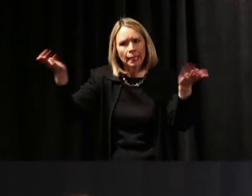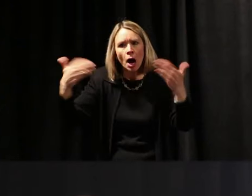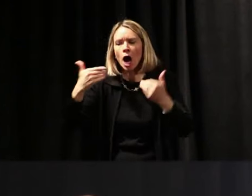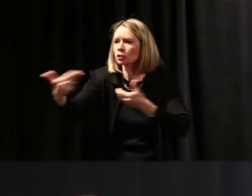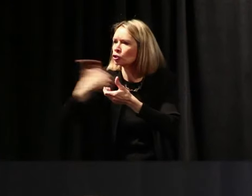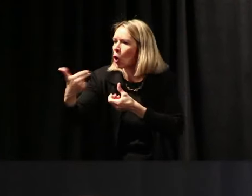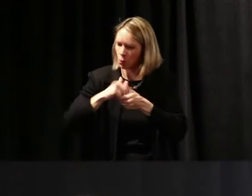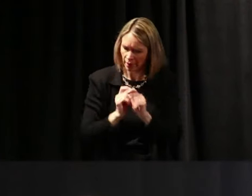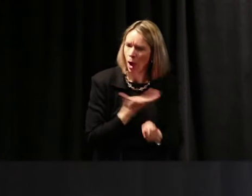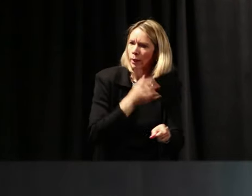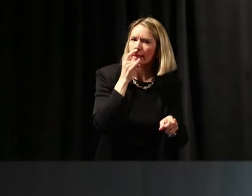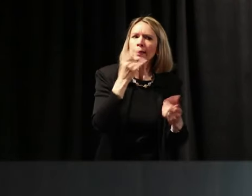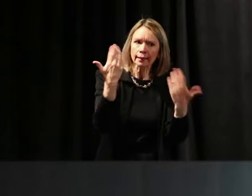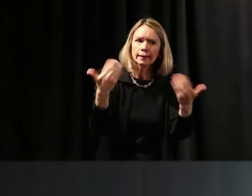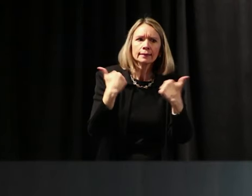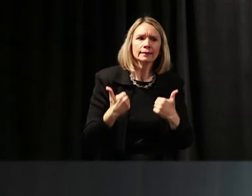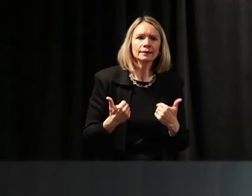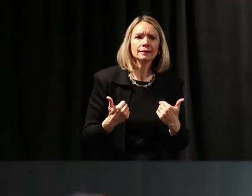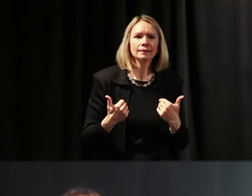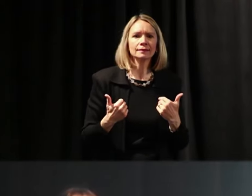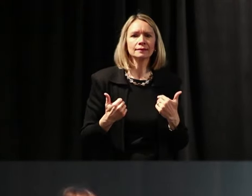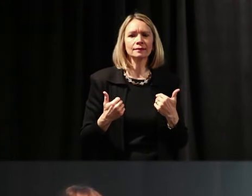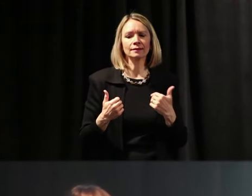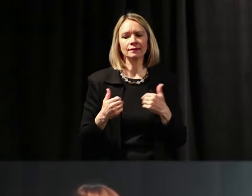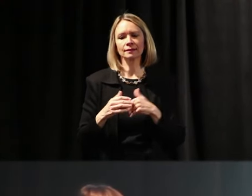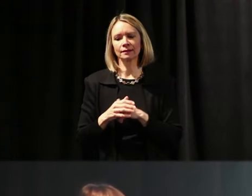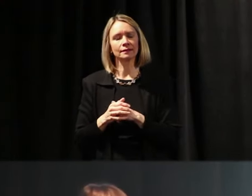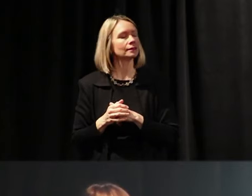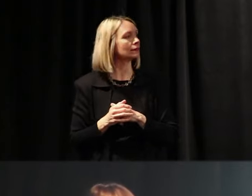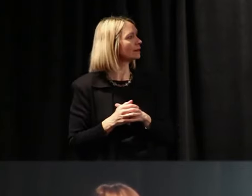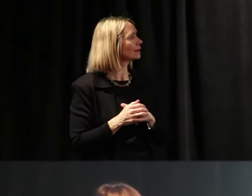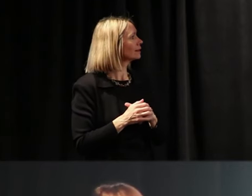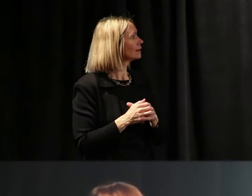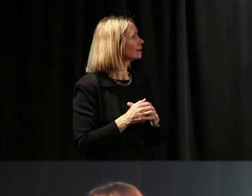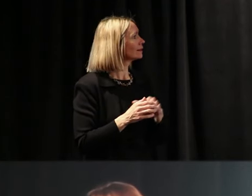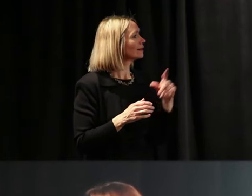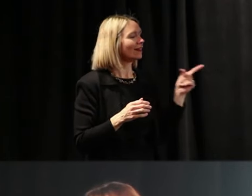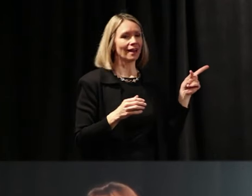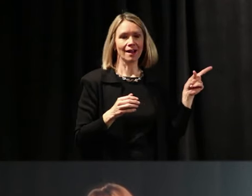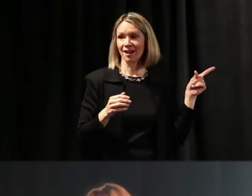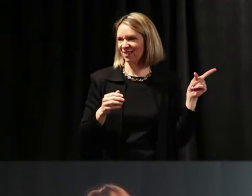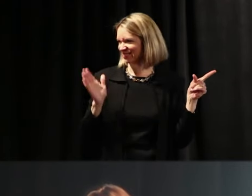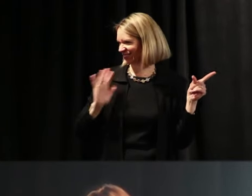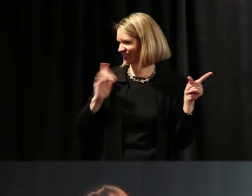Let's go, next. All right. When I got that award,